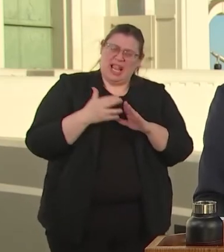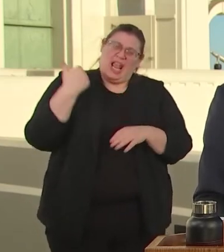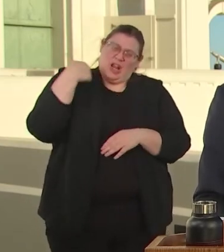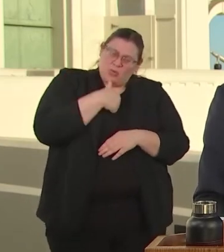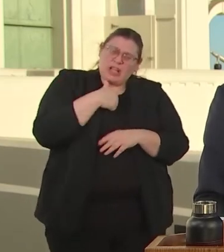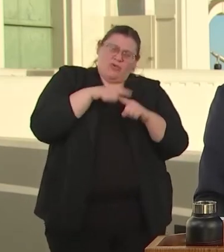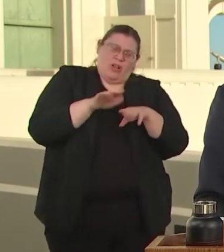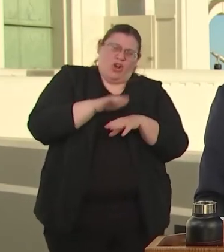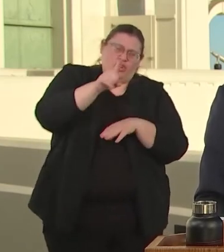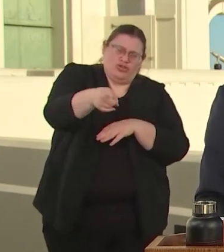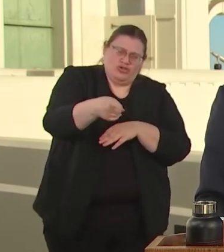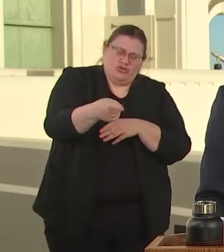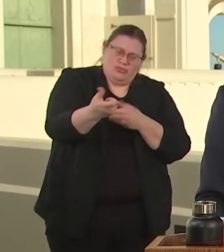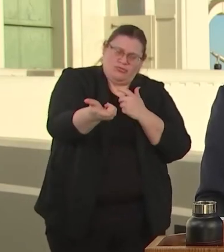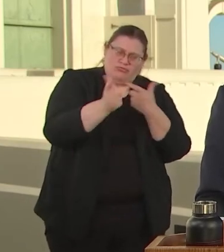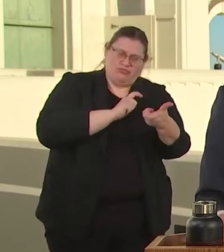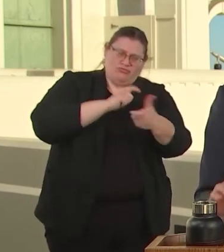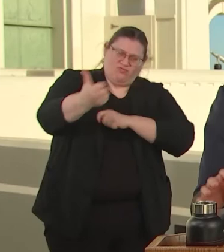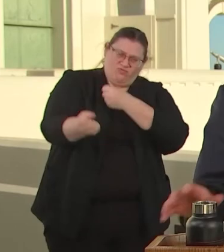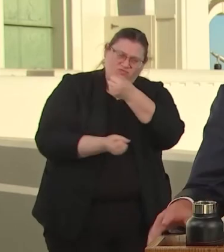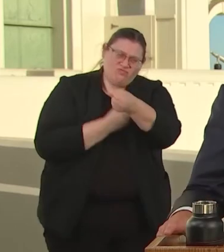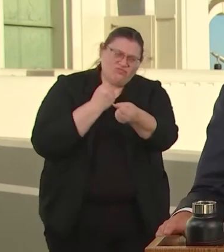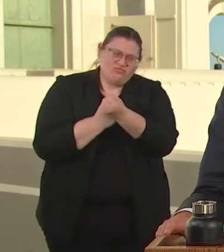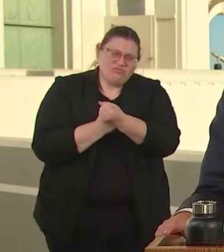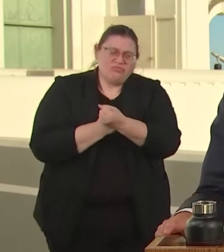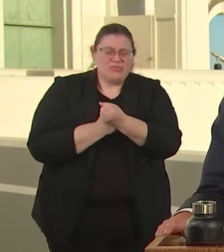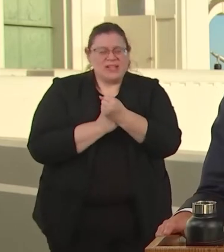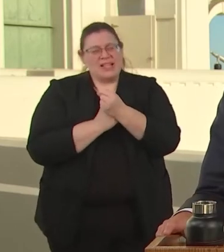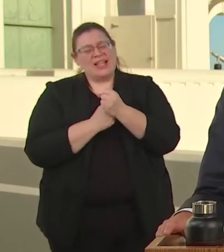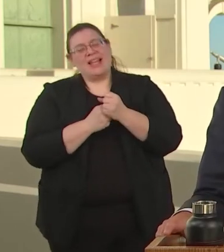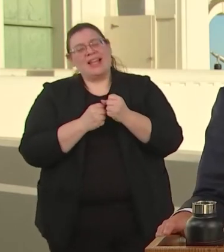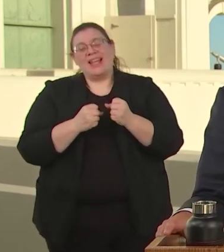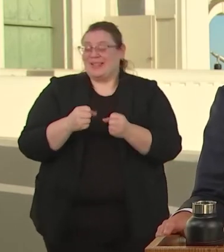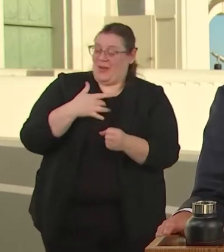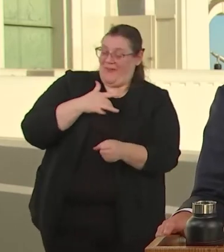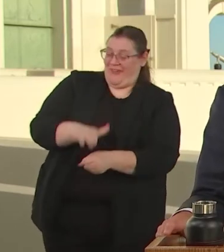JUSTICE DOES NOT STOP WITH EMPOWERING OUR YOUTH, YOUNG